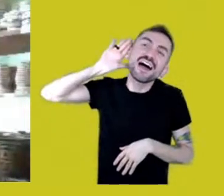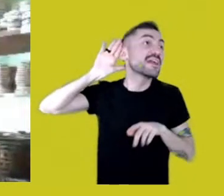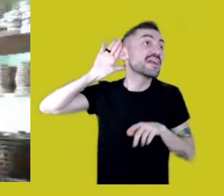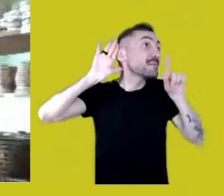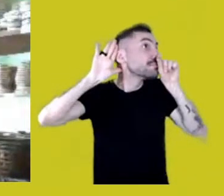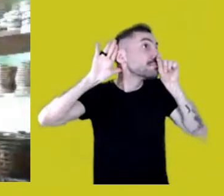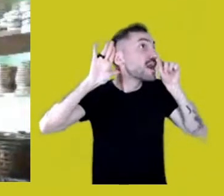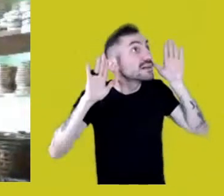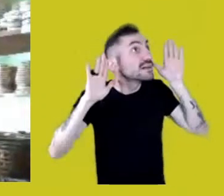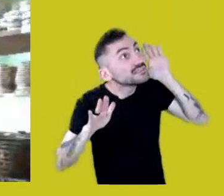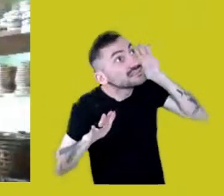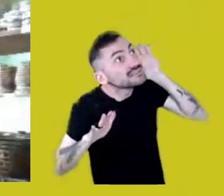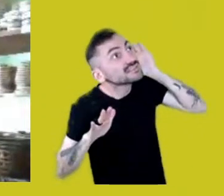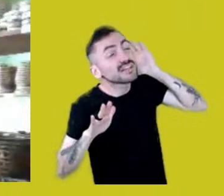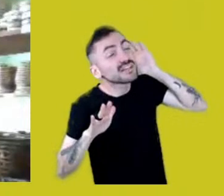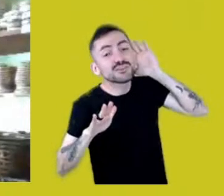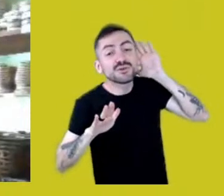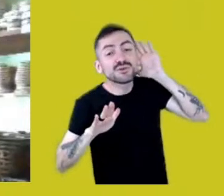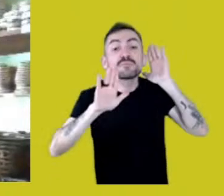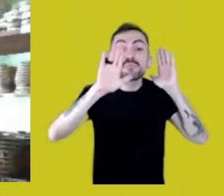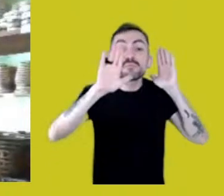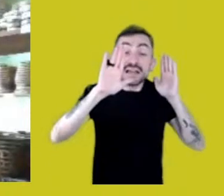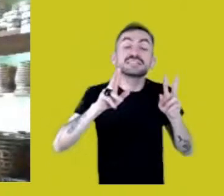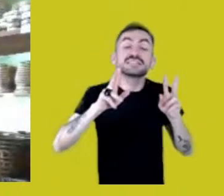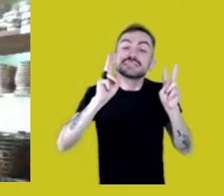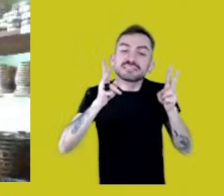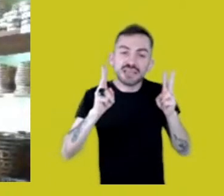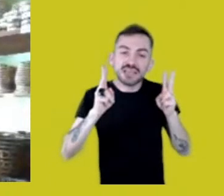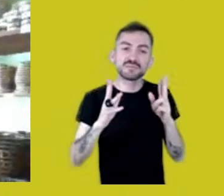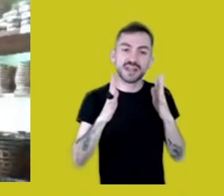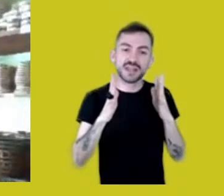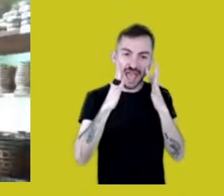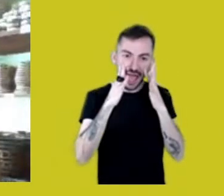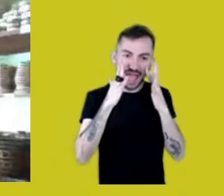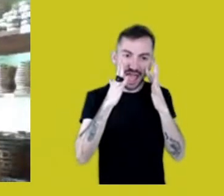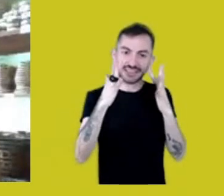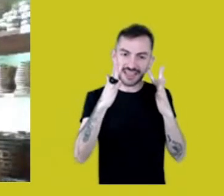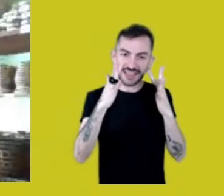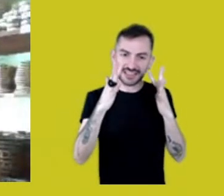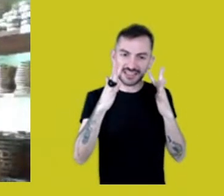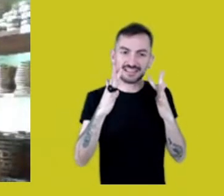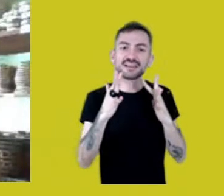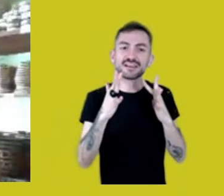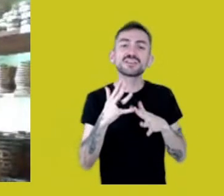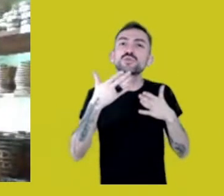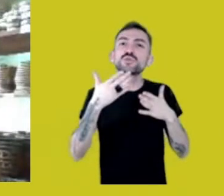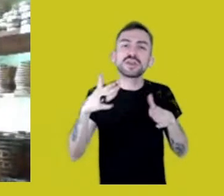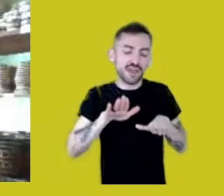but careful not to step on a snake and getting bitten by it,